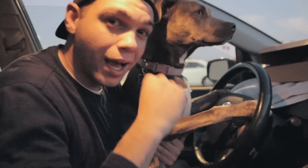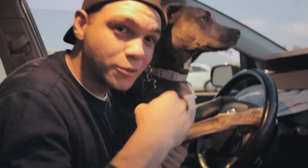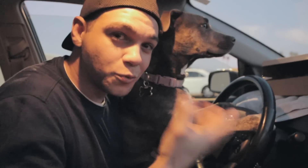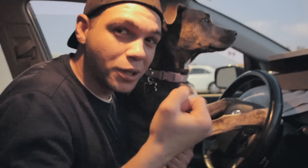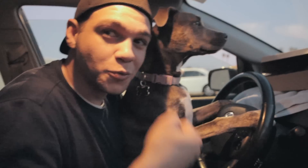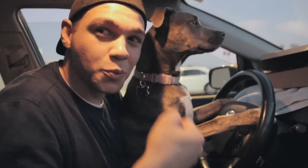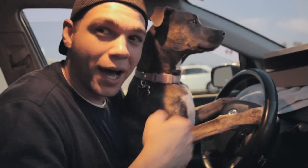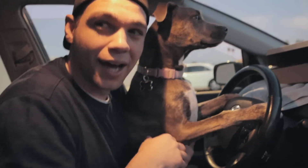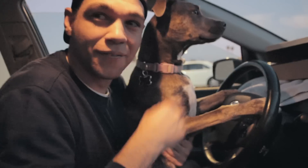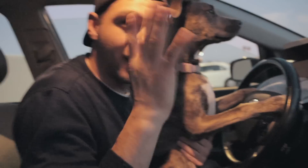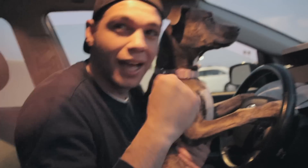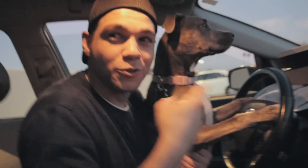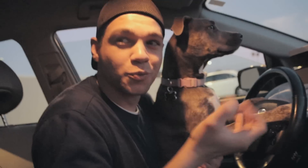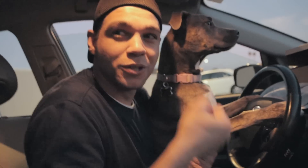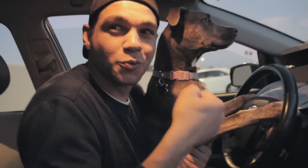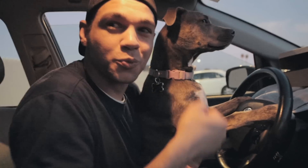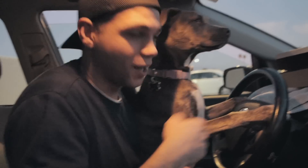Guess who wants to drive Gues who wants to drive